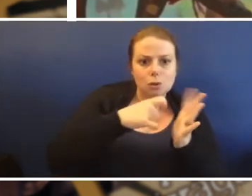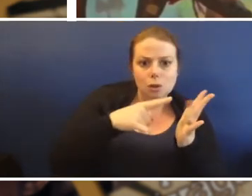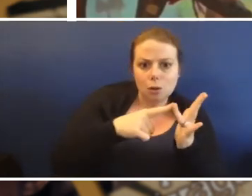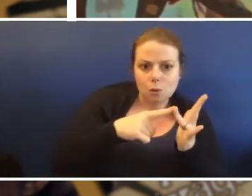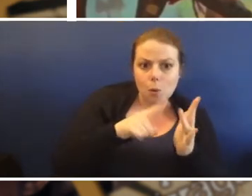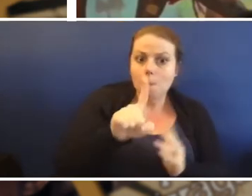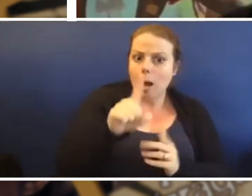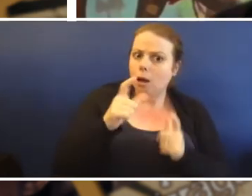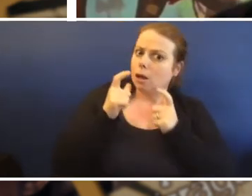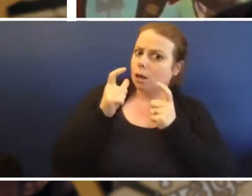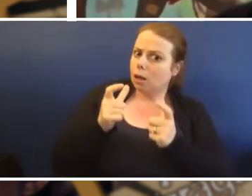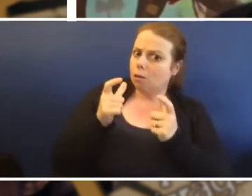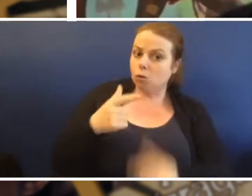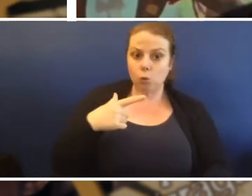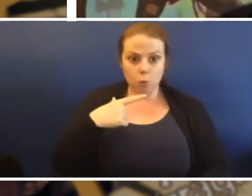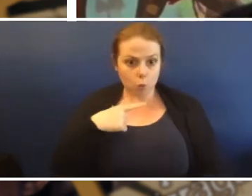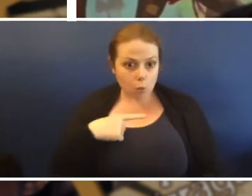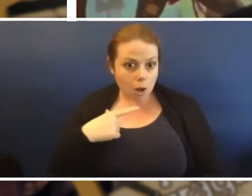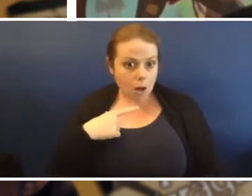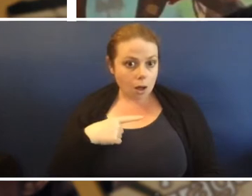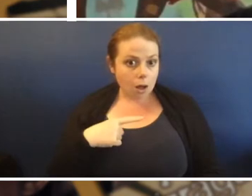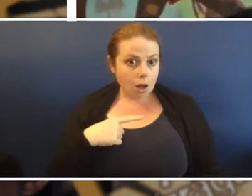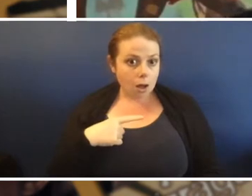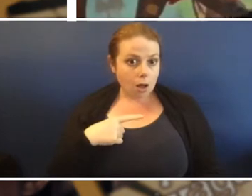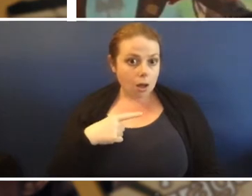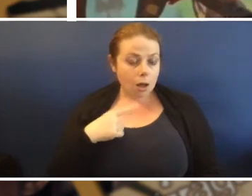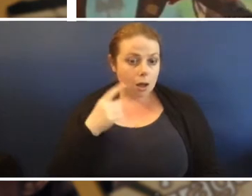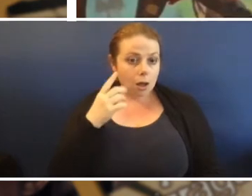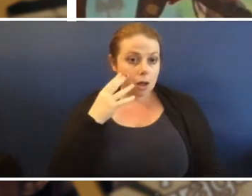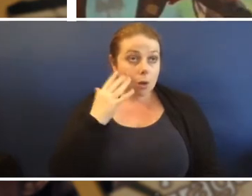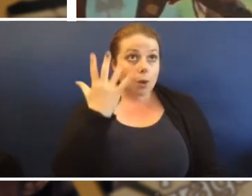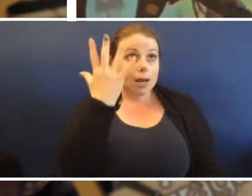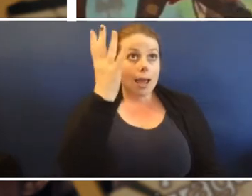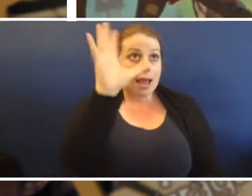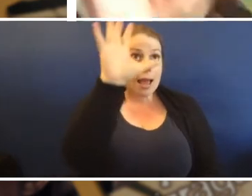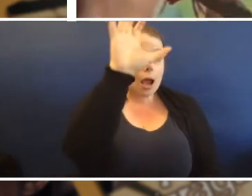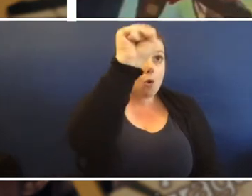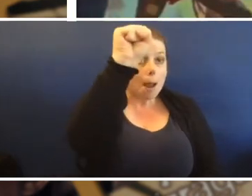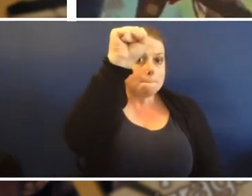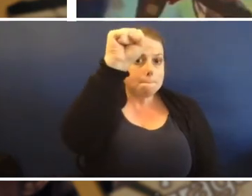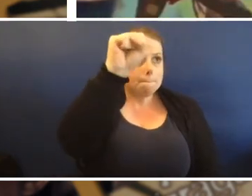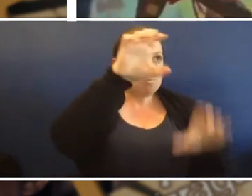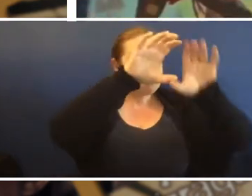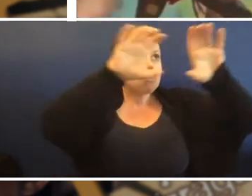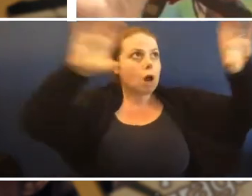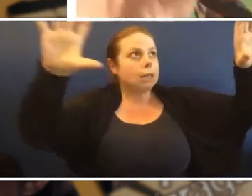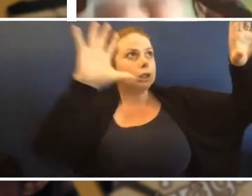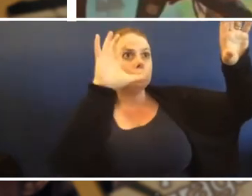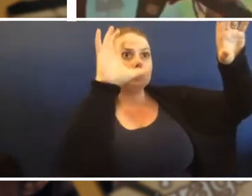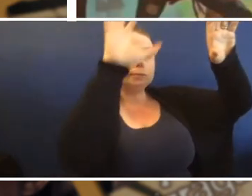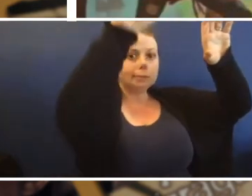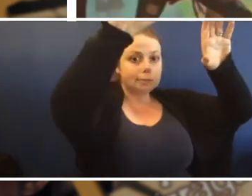but you got to be careful you know why when you put your hand up to grab a branch